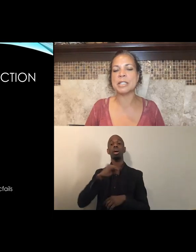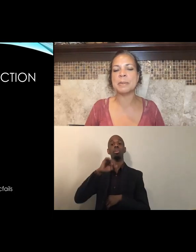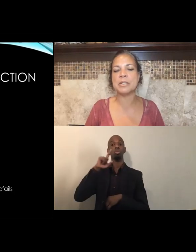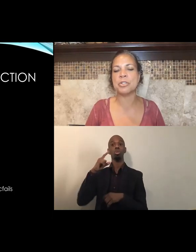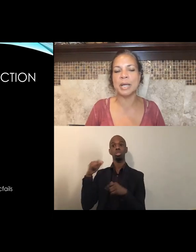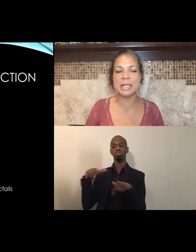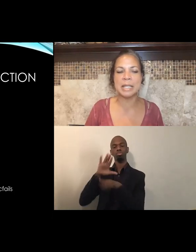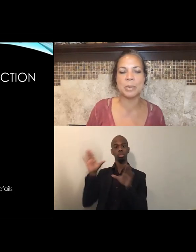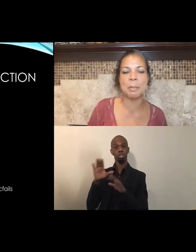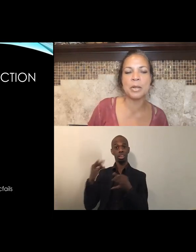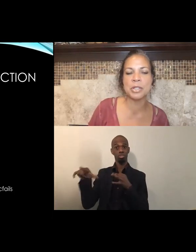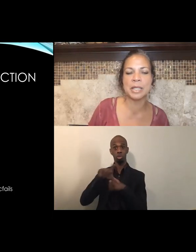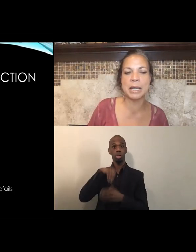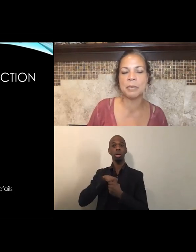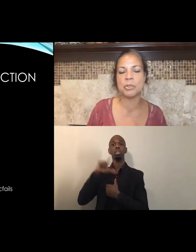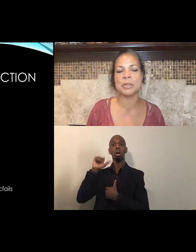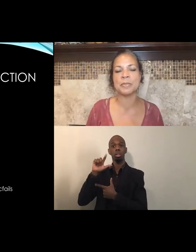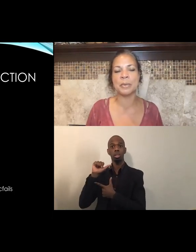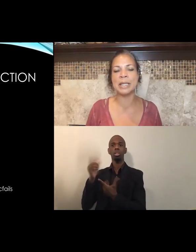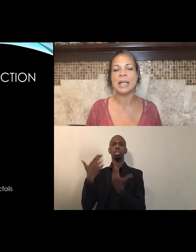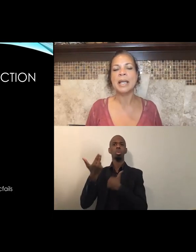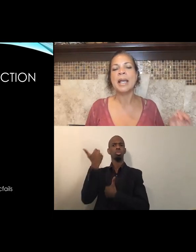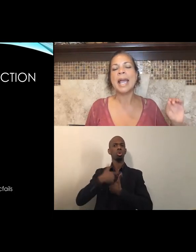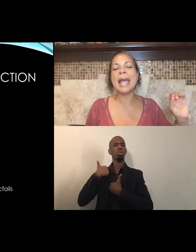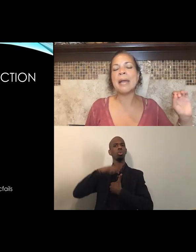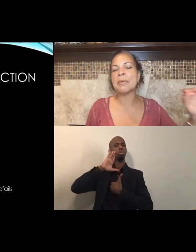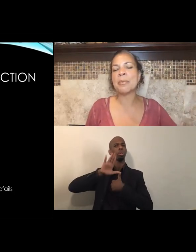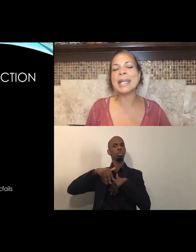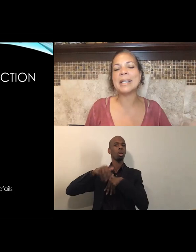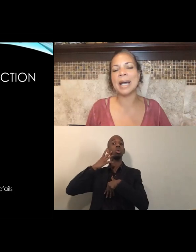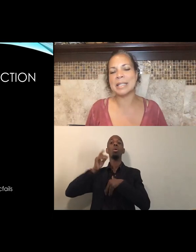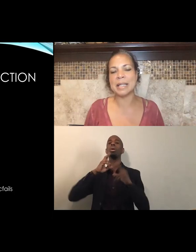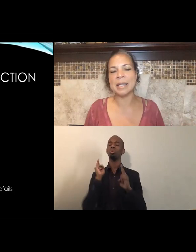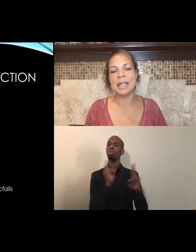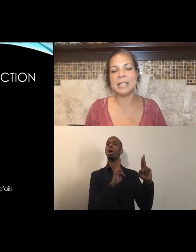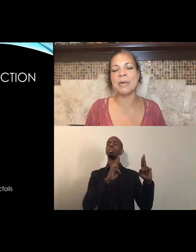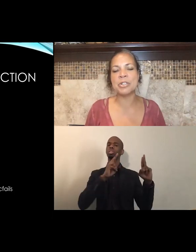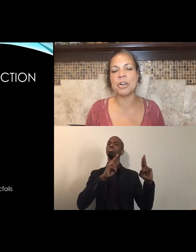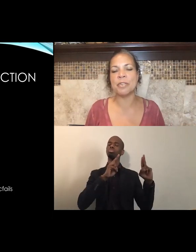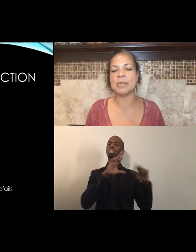please join us as we march in the name of George Floyd. In recognizing that Derek Chauvin,